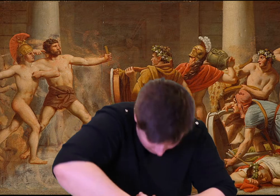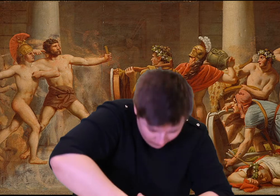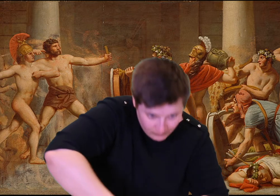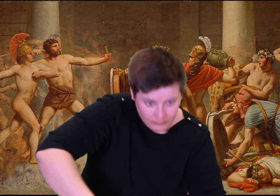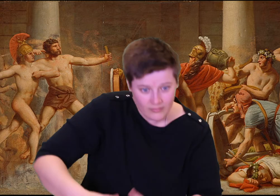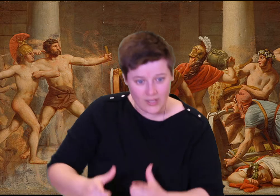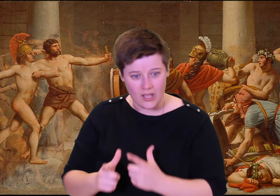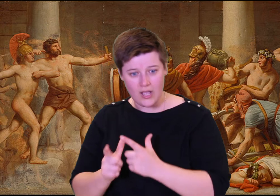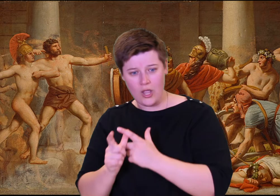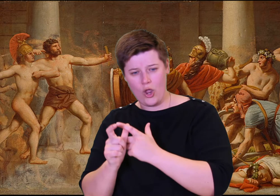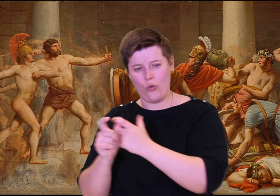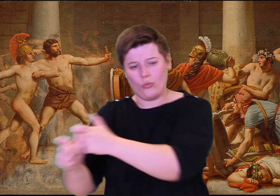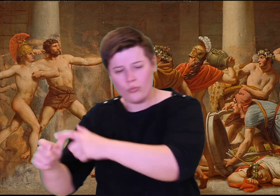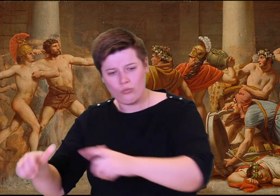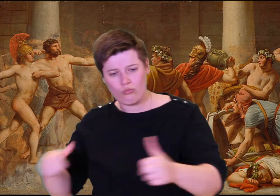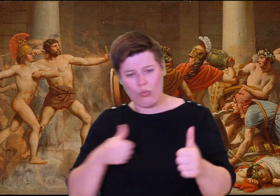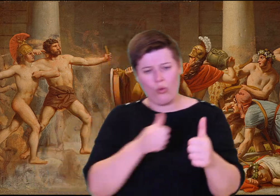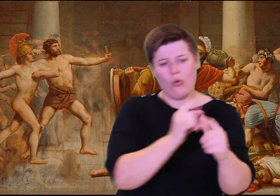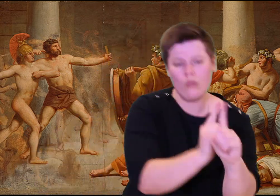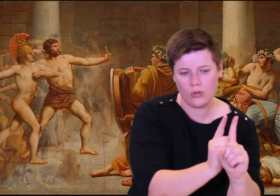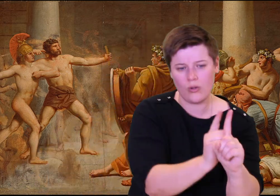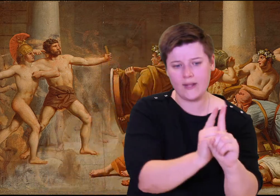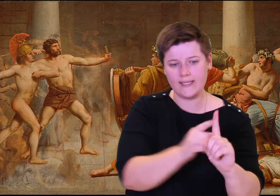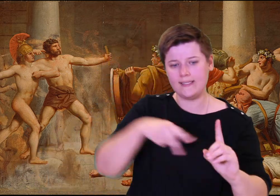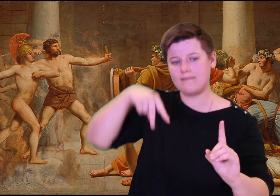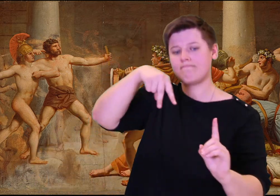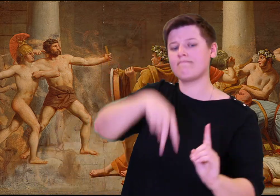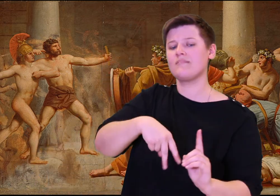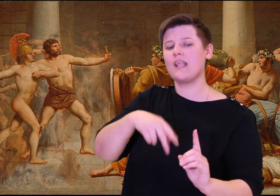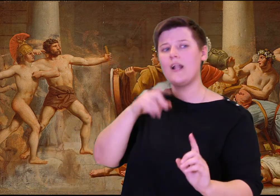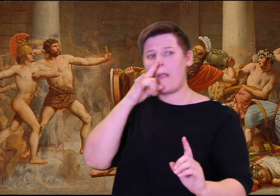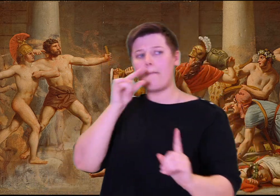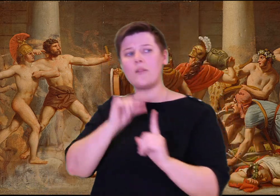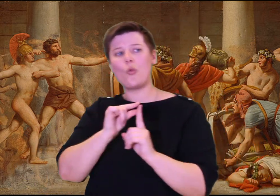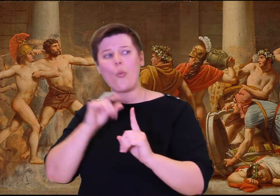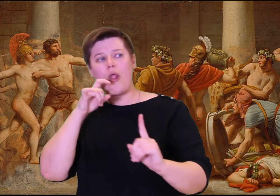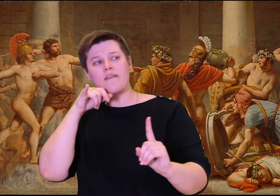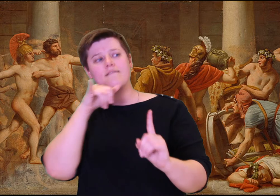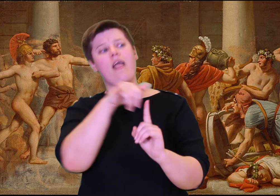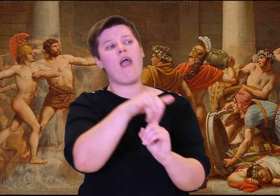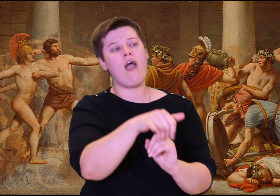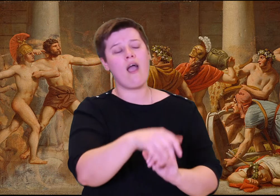"My friends, this man will not hold back his hands. Seizing the bow and arrows, he